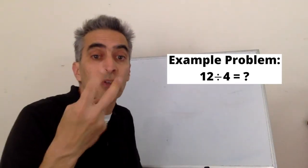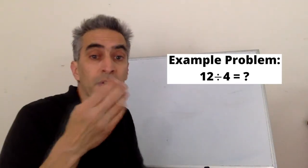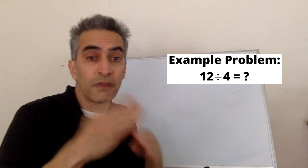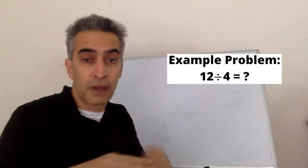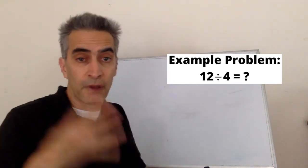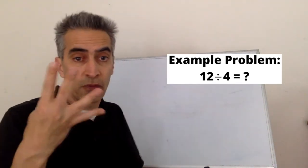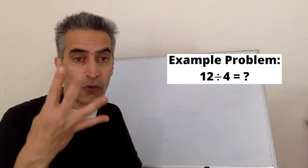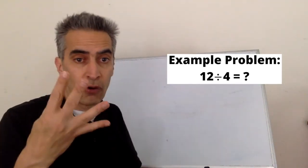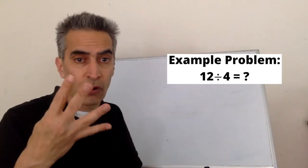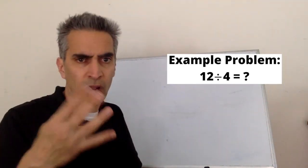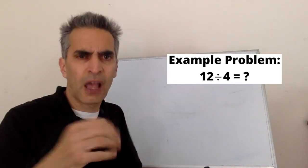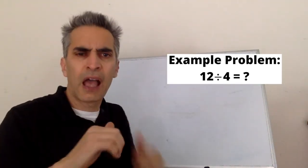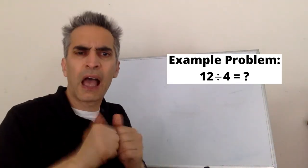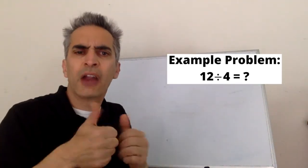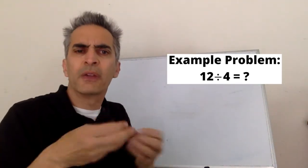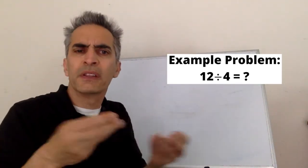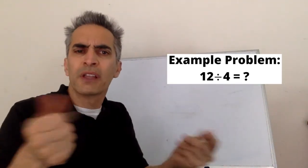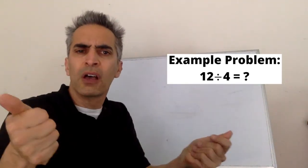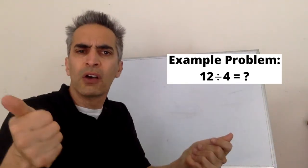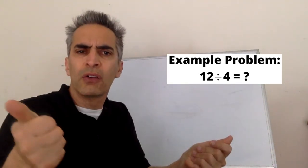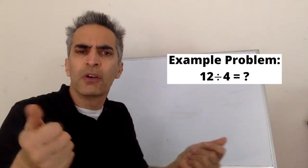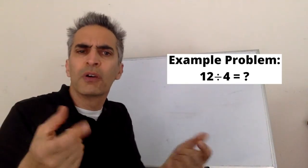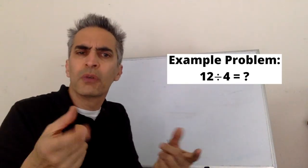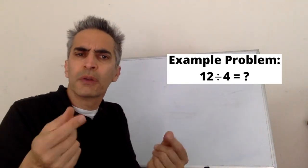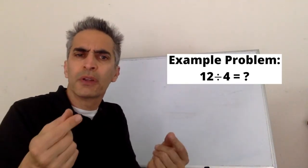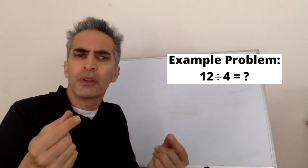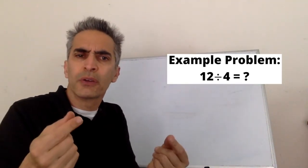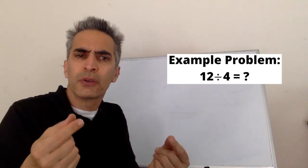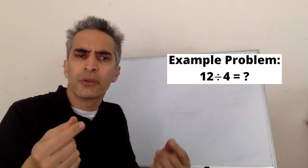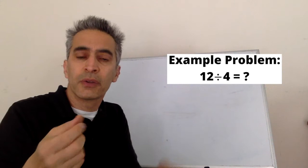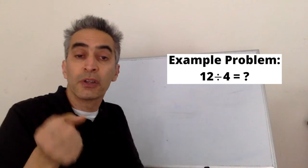12 divided by 4. How do we solve this? What are we going to do?